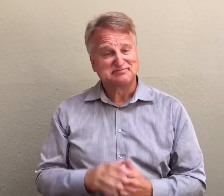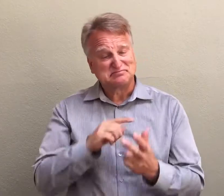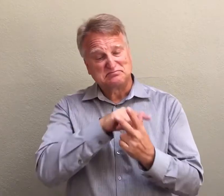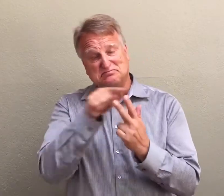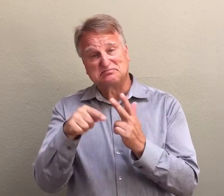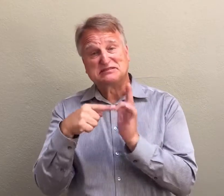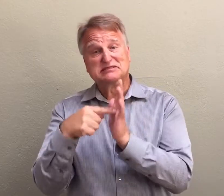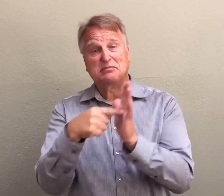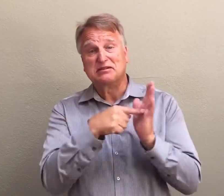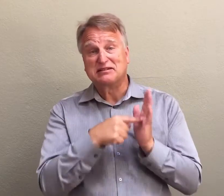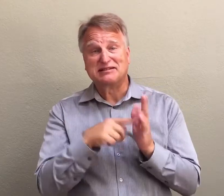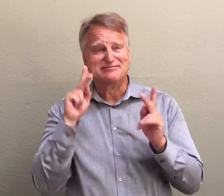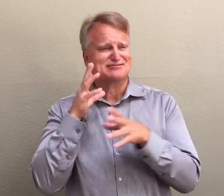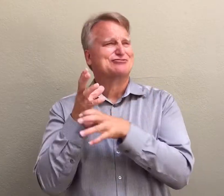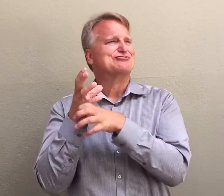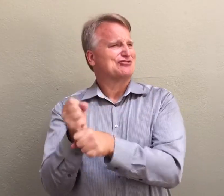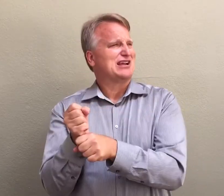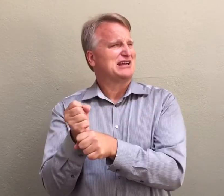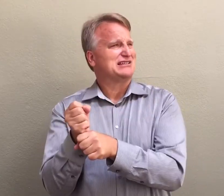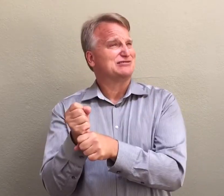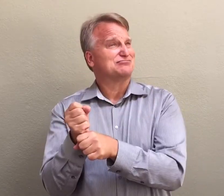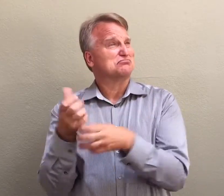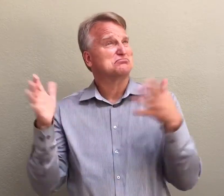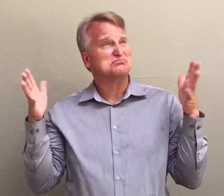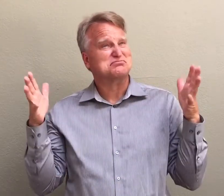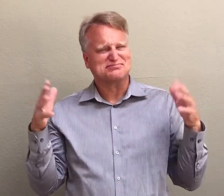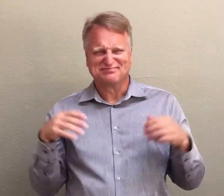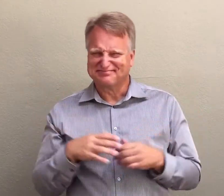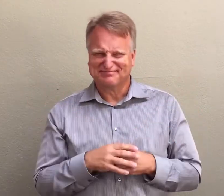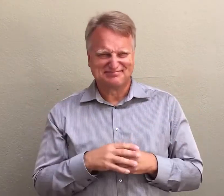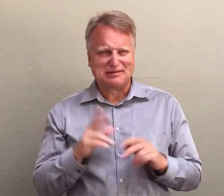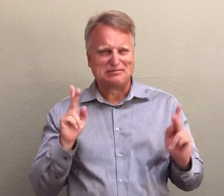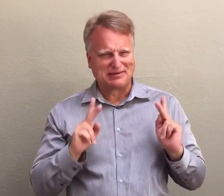These are just three examples where people cannot depend on trust alone.